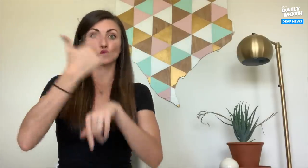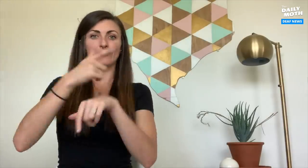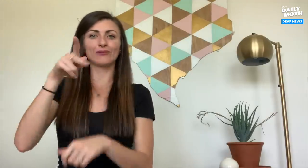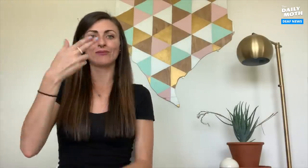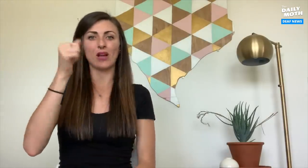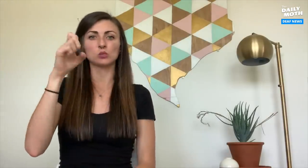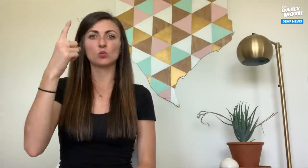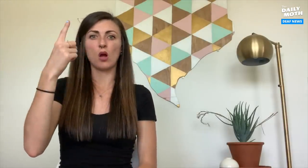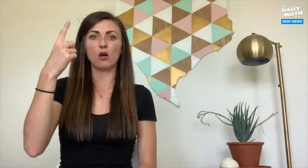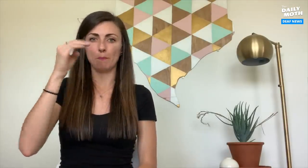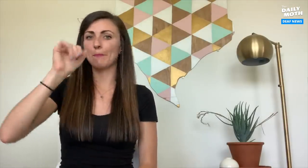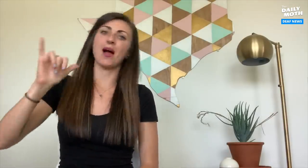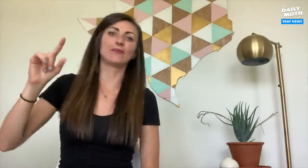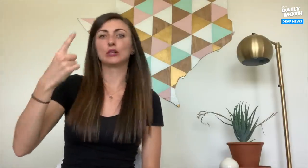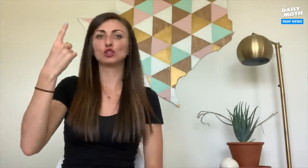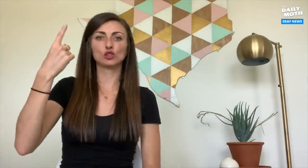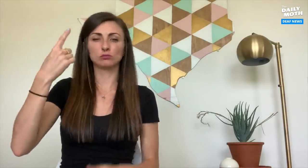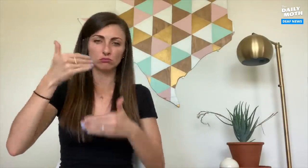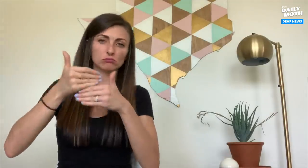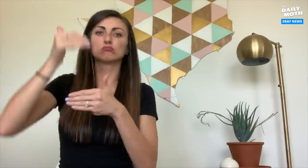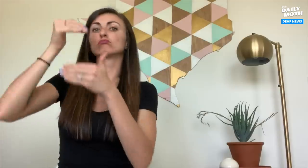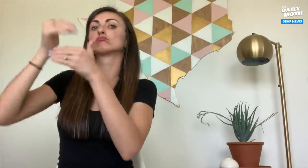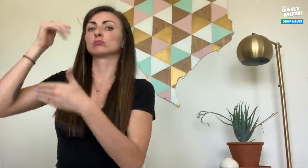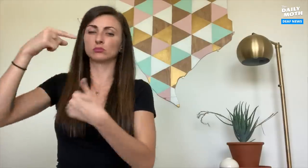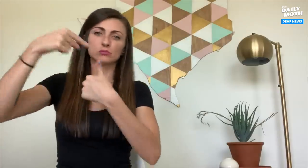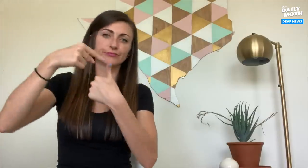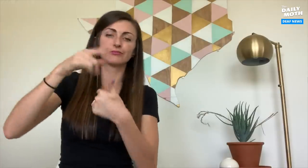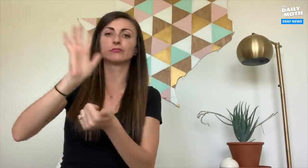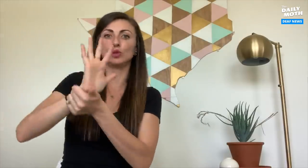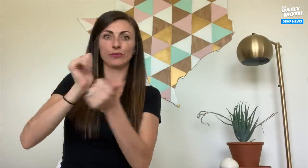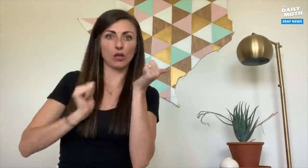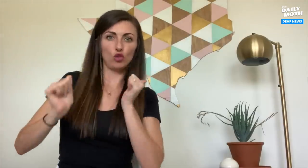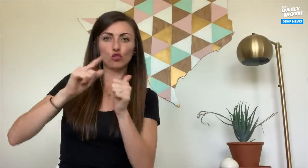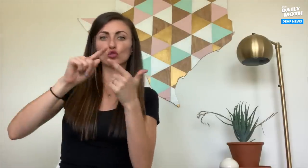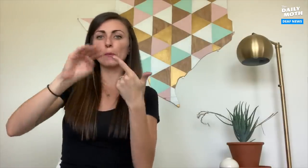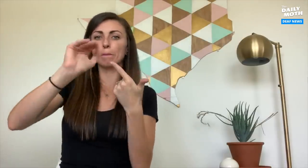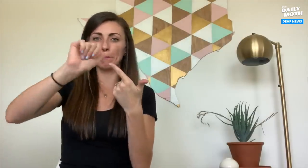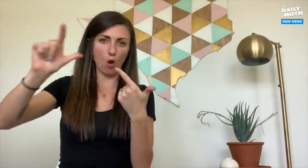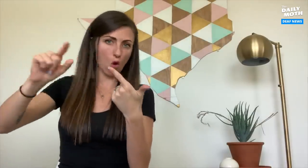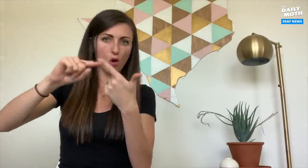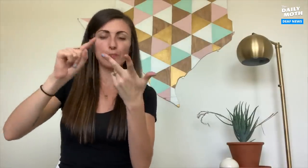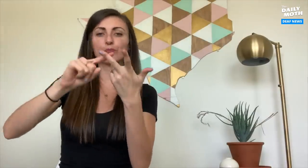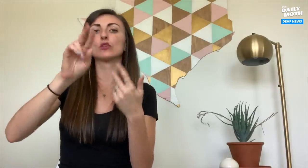Today was the beginning of Phase One of the state's reopening economy. First, we'll start with movie theaters, malls,